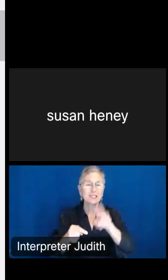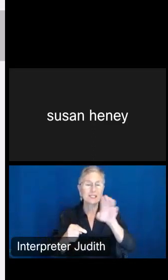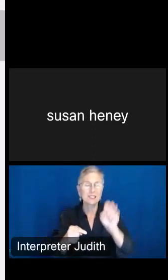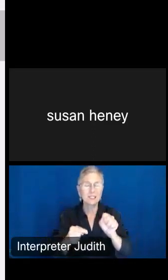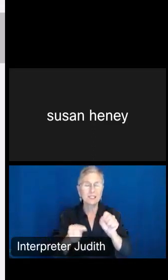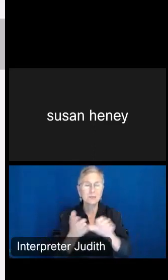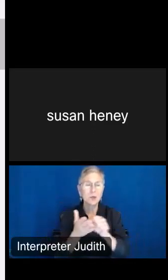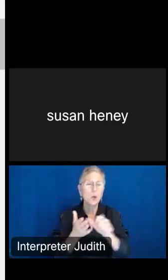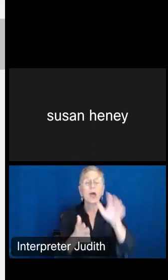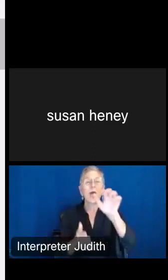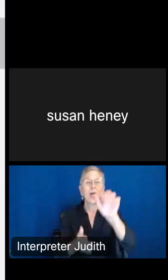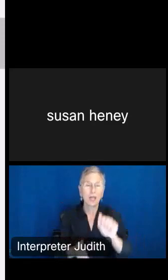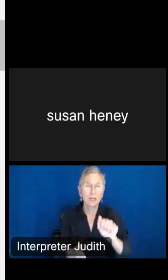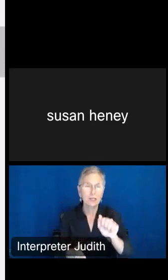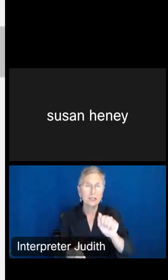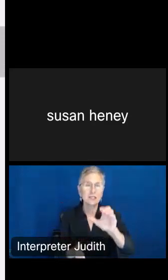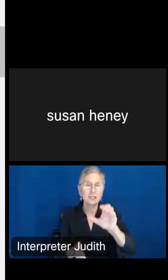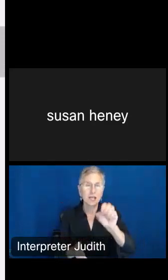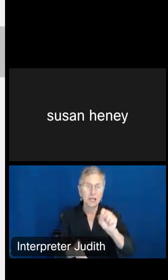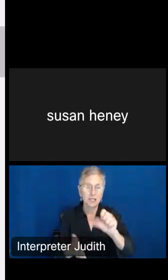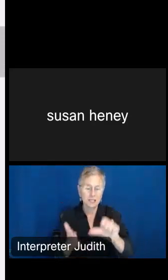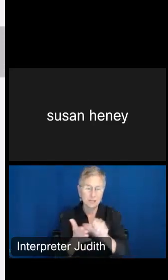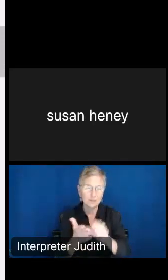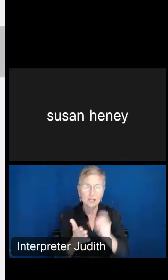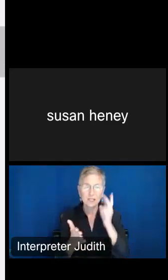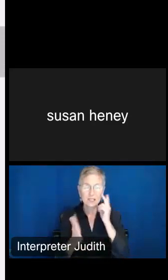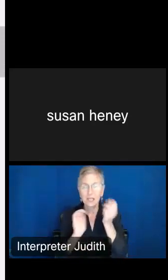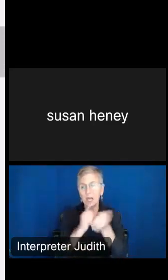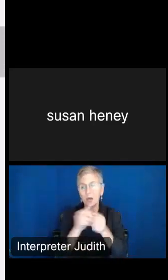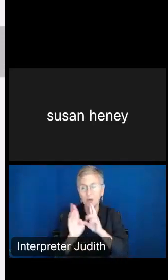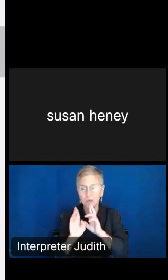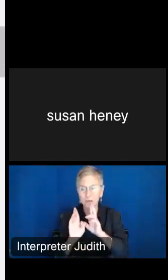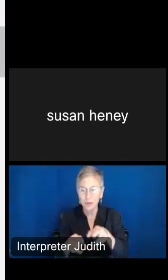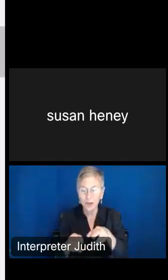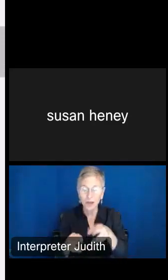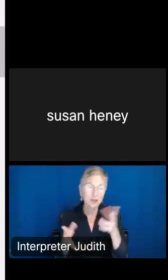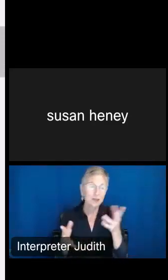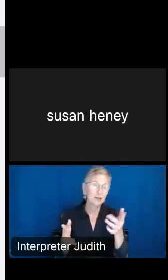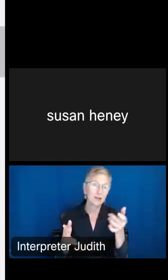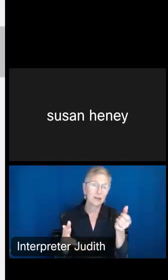Community Survey page, and you'll see here how to respond. You know, if you -- frequently